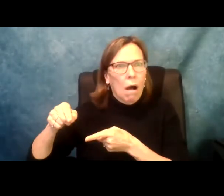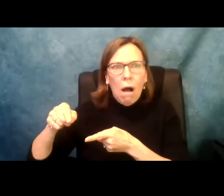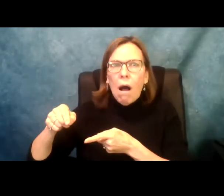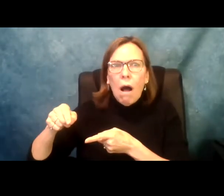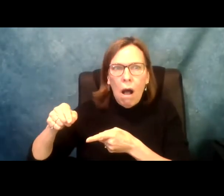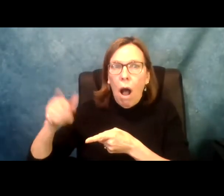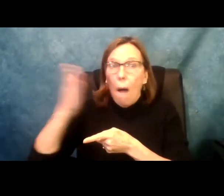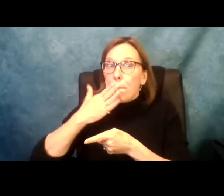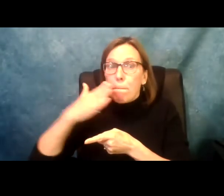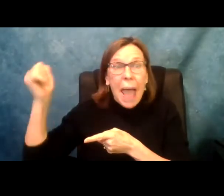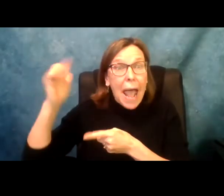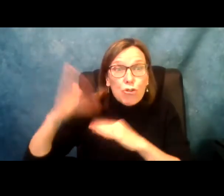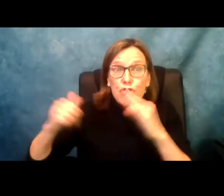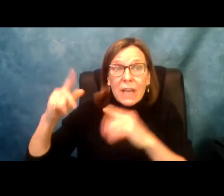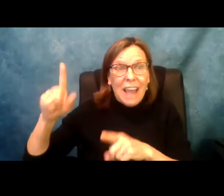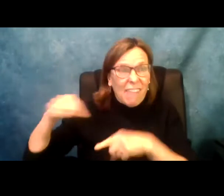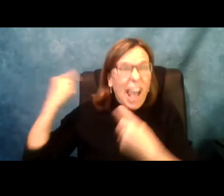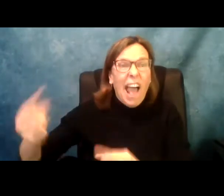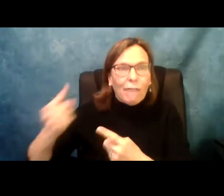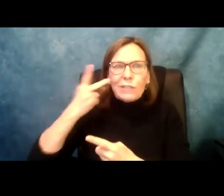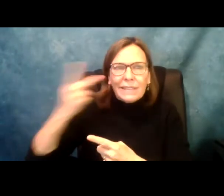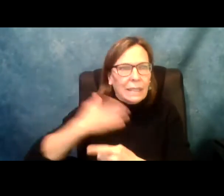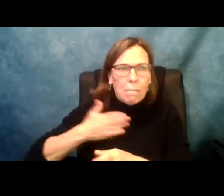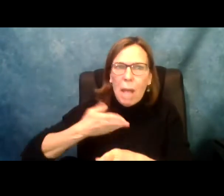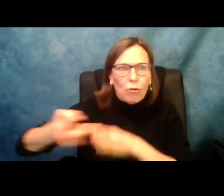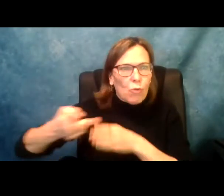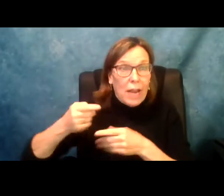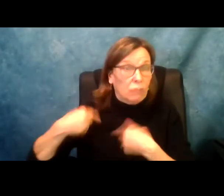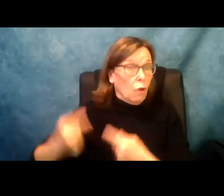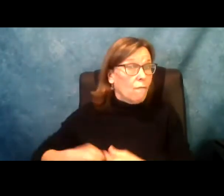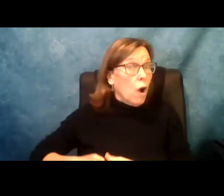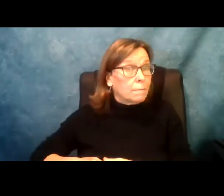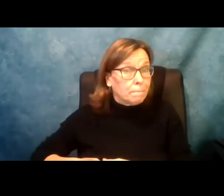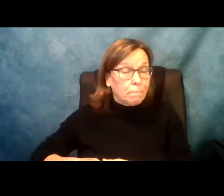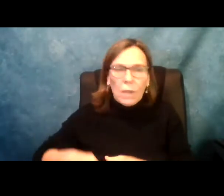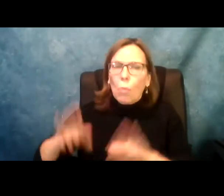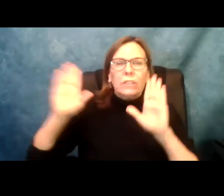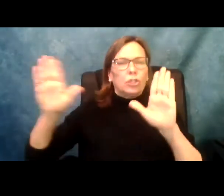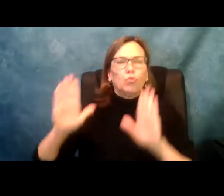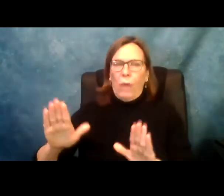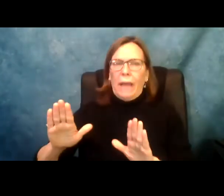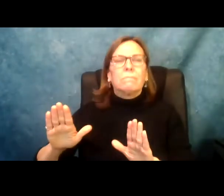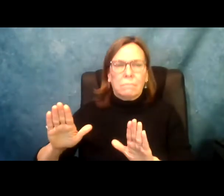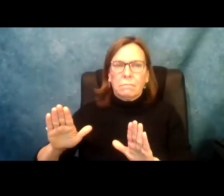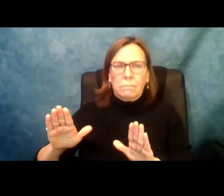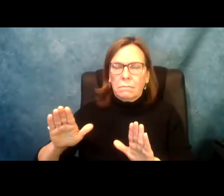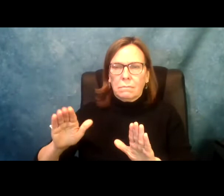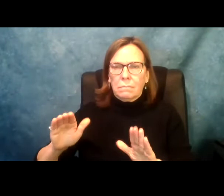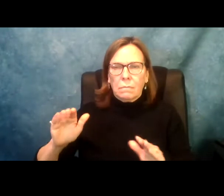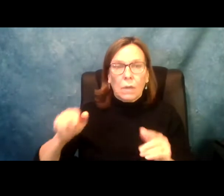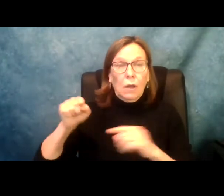to talk about today. First of all, I'll say, this budget is far better than any budget that I've seen in my